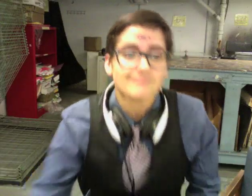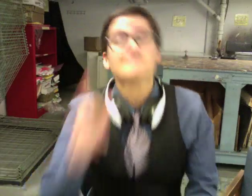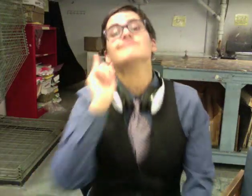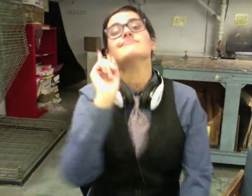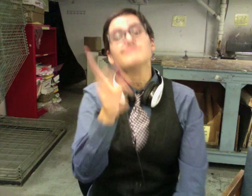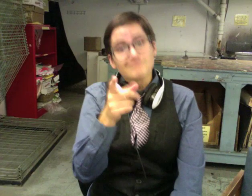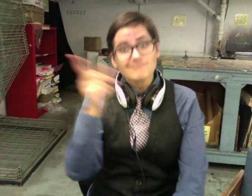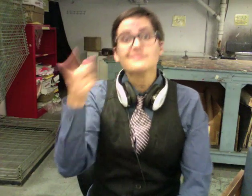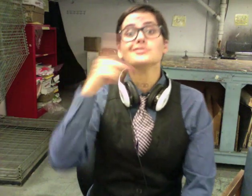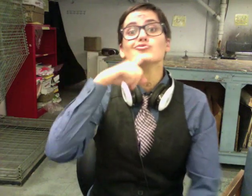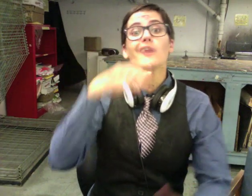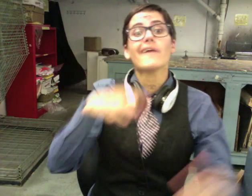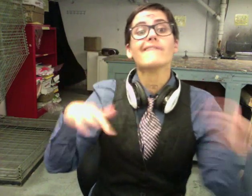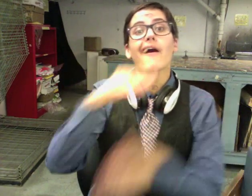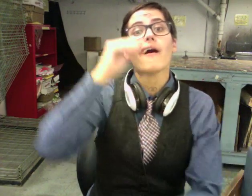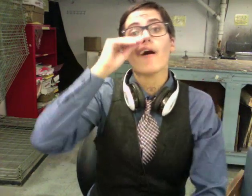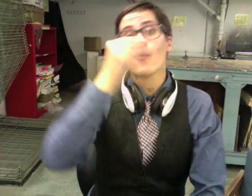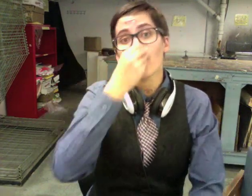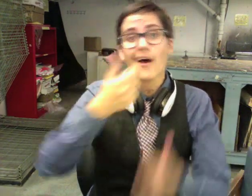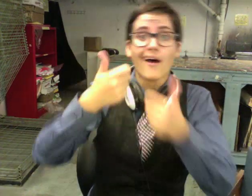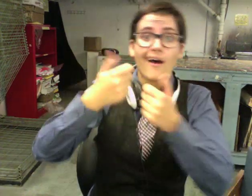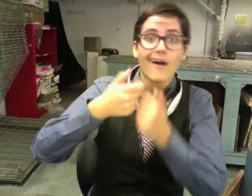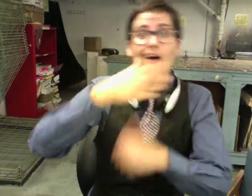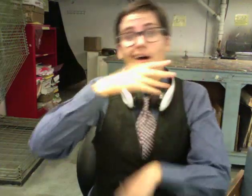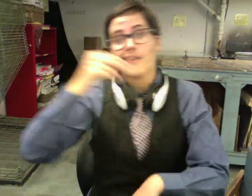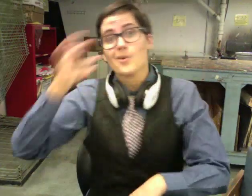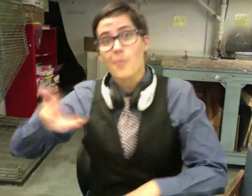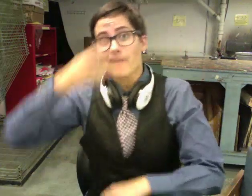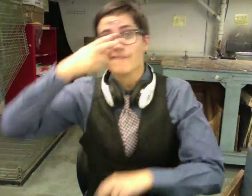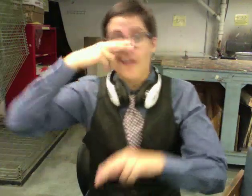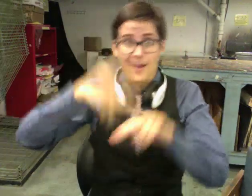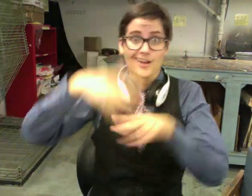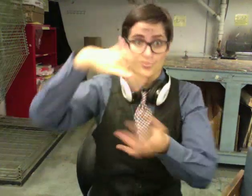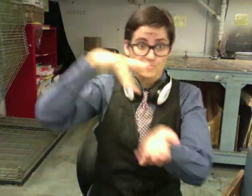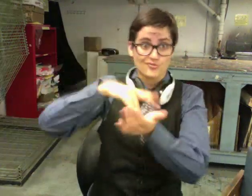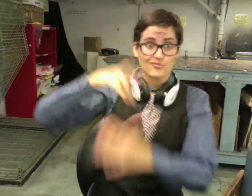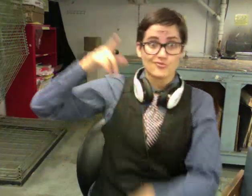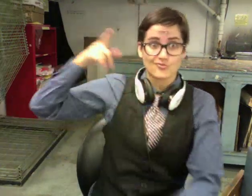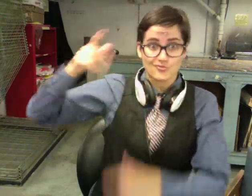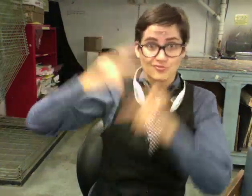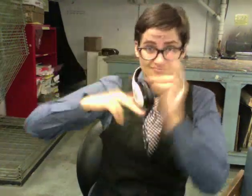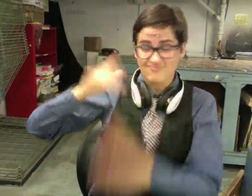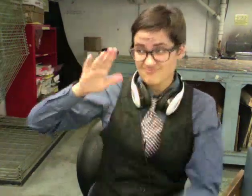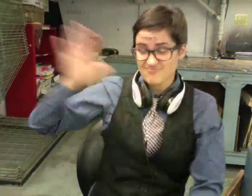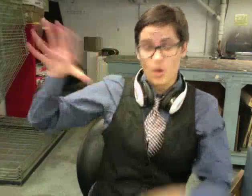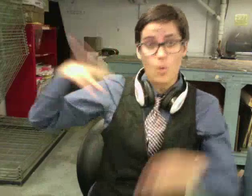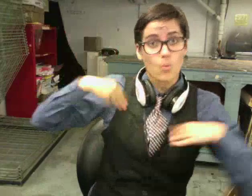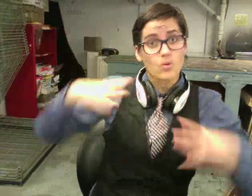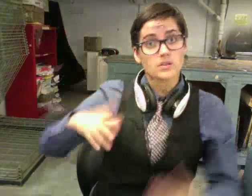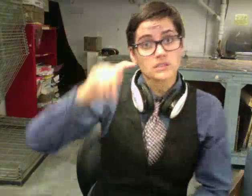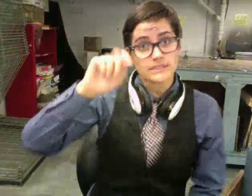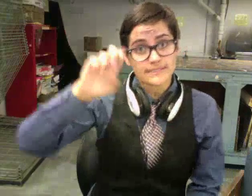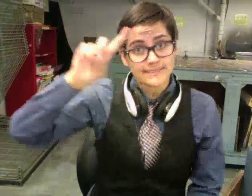Speaking of the Desert Flower Arcade Bowling Alley and Fun Complex, its owner, Teddy Williams,